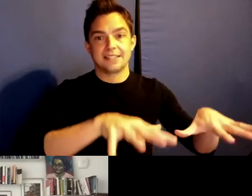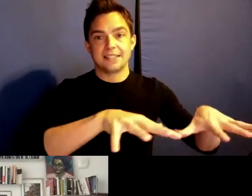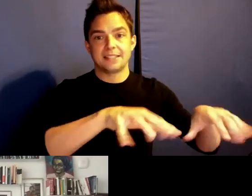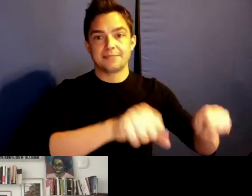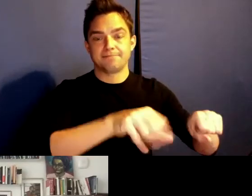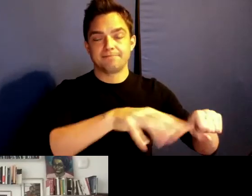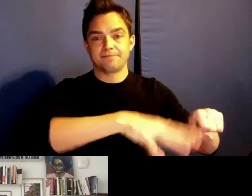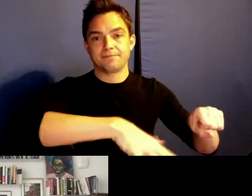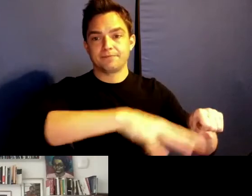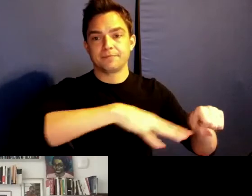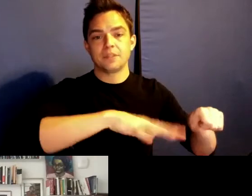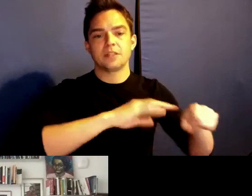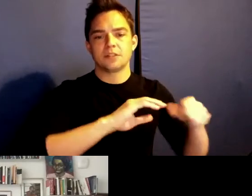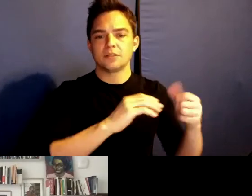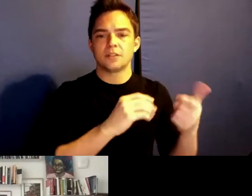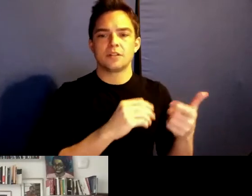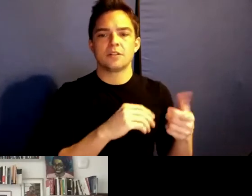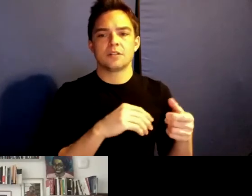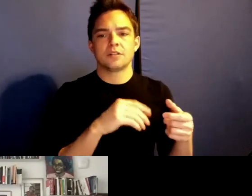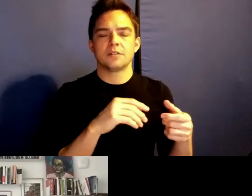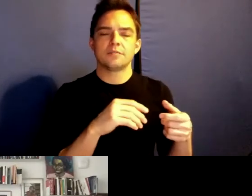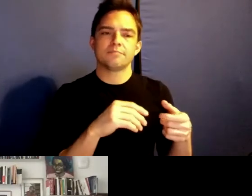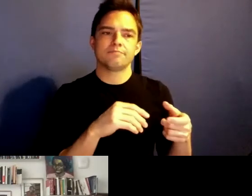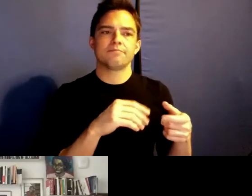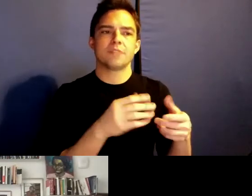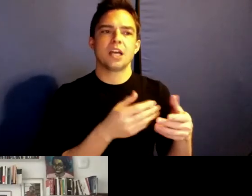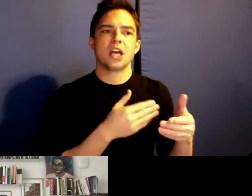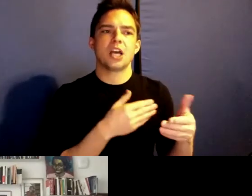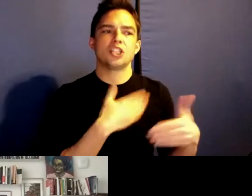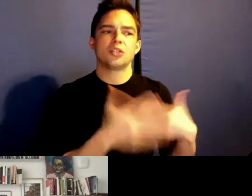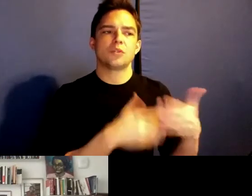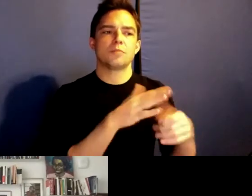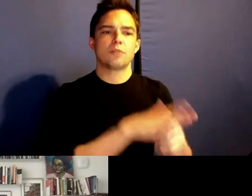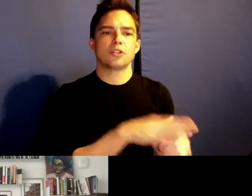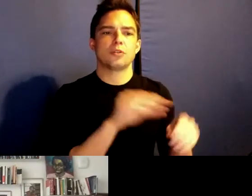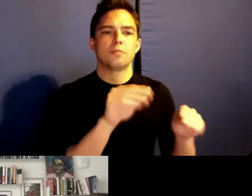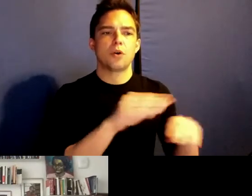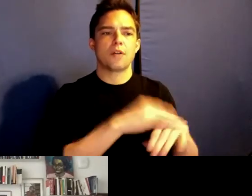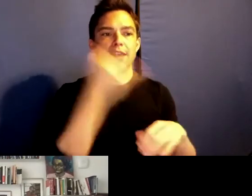and Jenner's pressure that you are putting on the idea of inheritance.